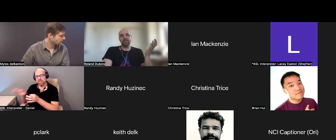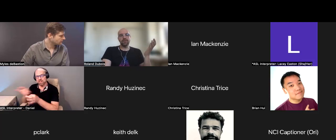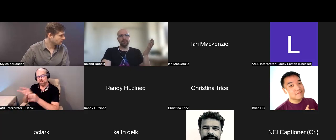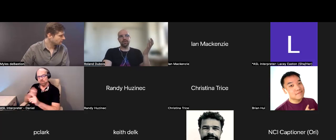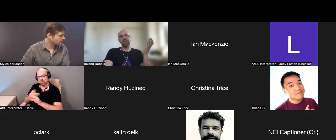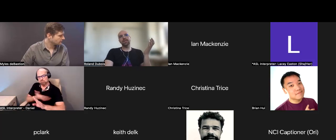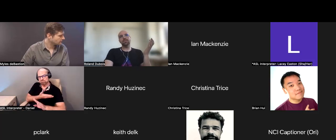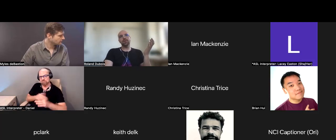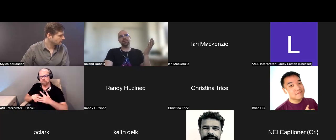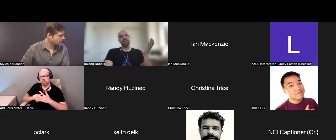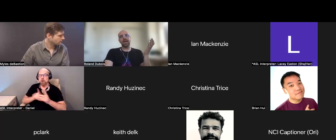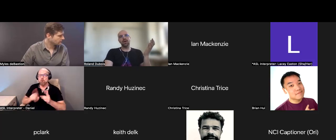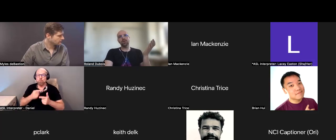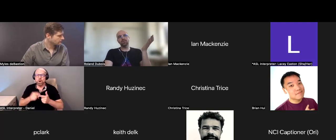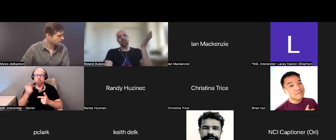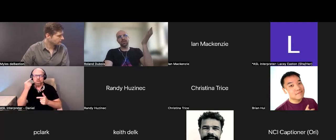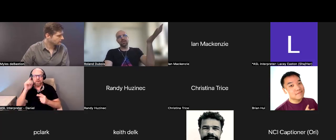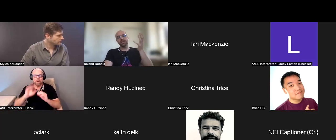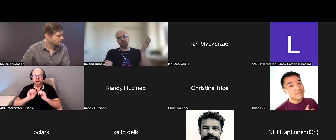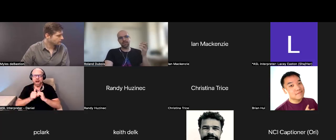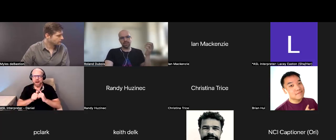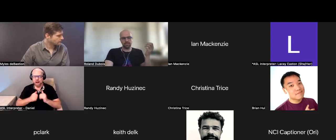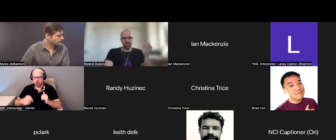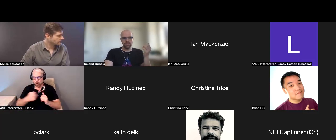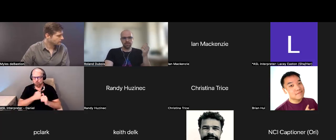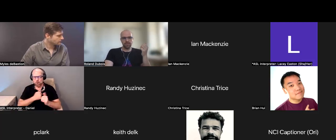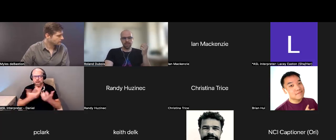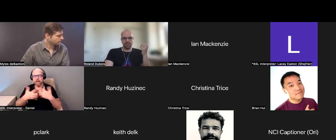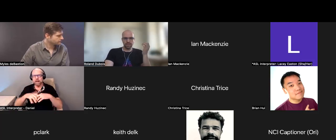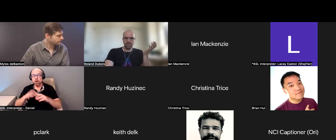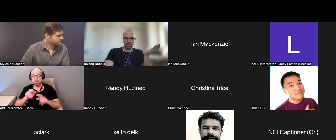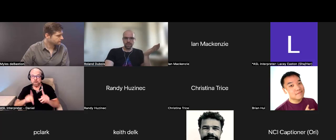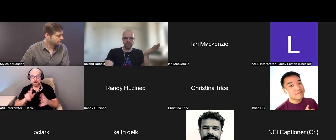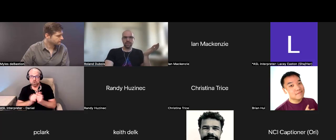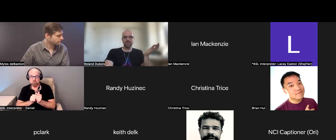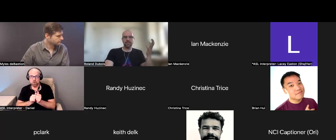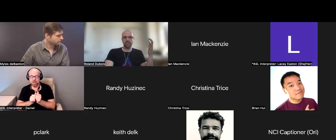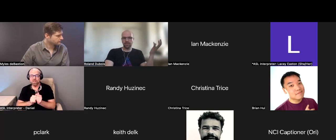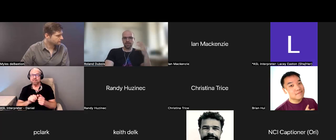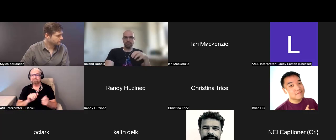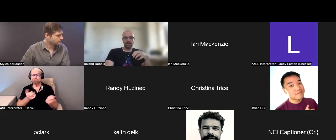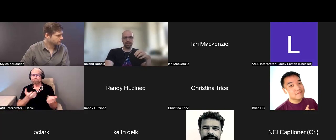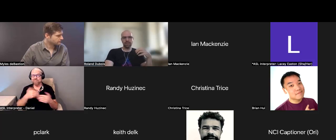When we are thinking about, how do we integrate people with accessibility needs into that mix? I